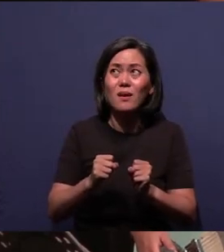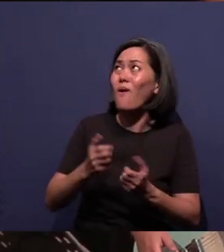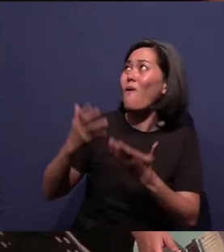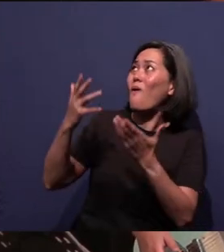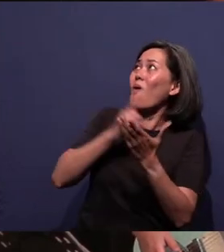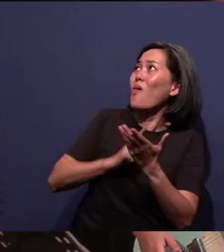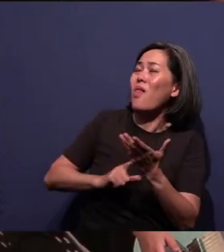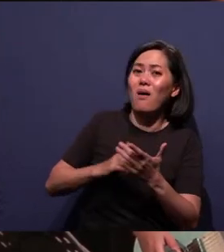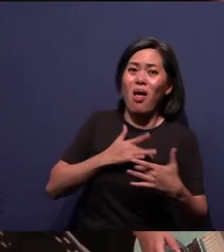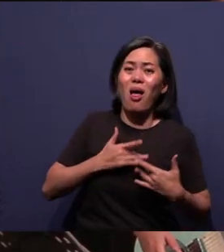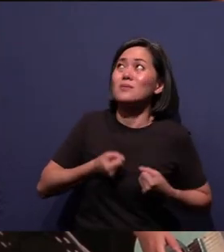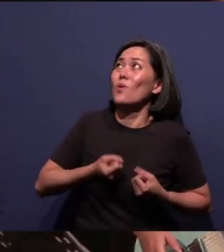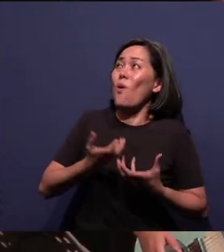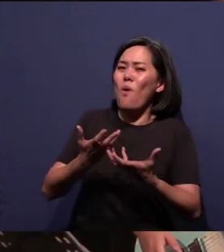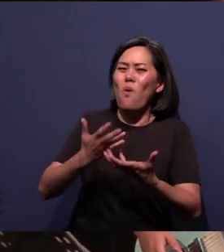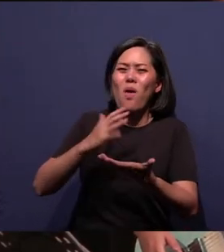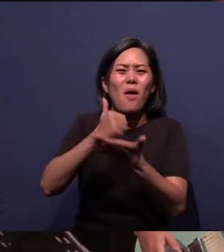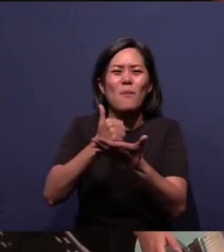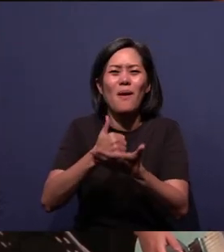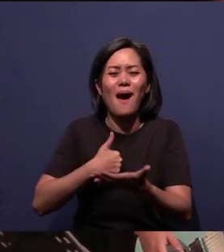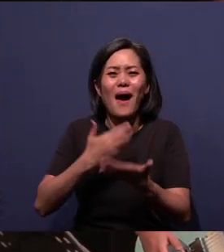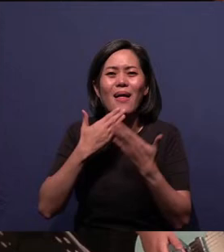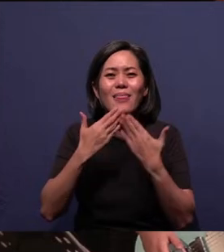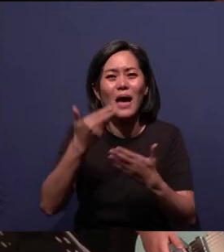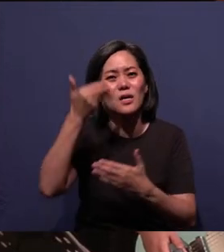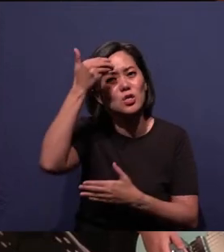So amen, and thank God for that.